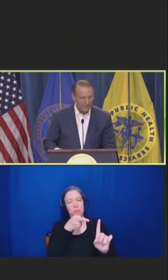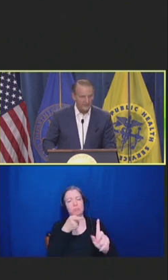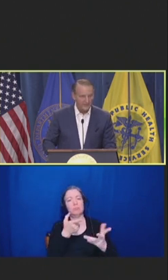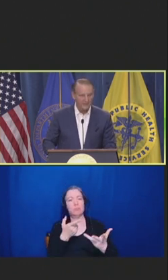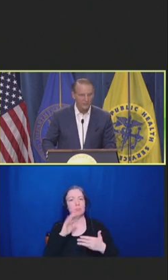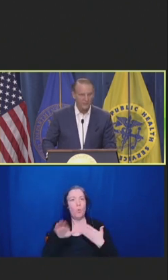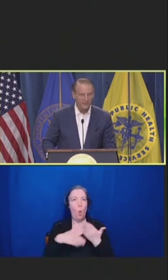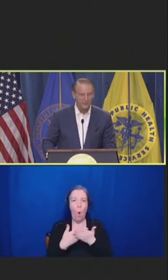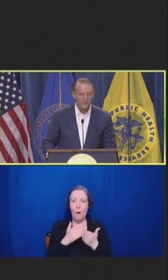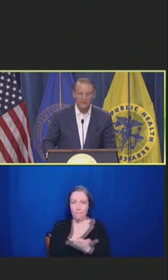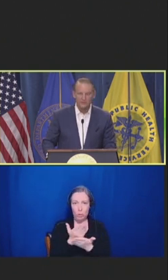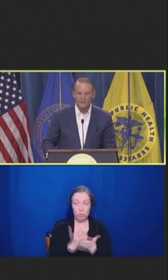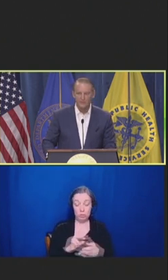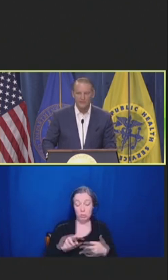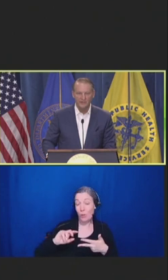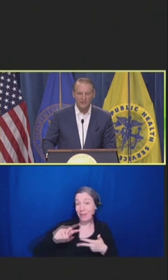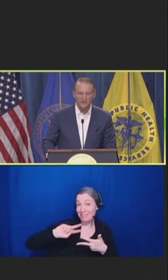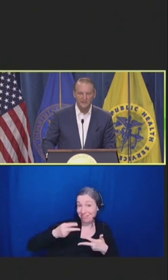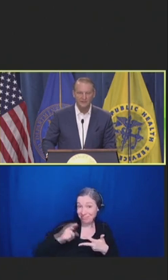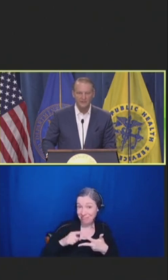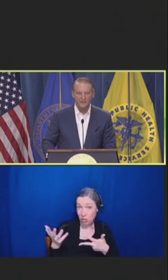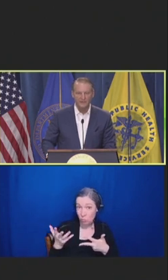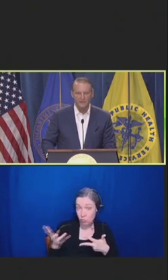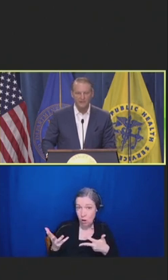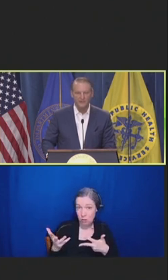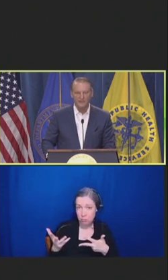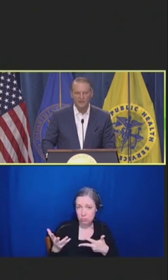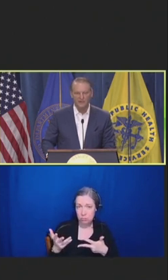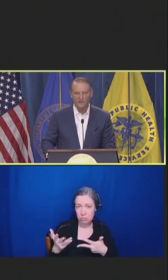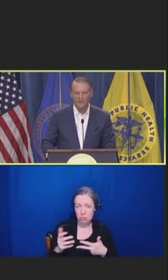The second one is really removing unnecessary barriers to care.